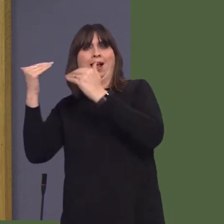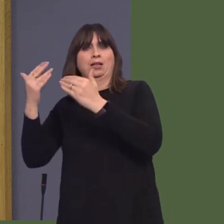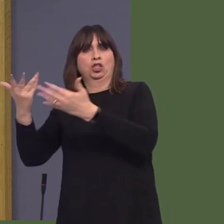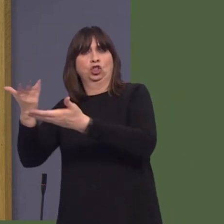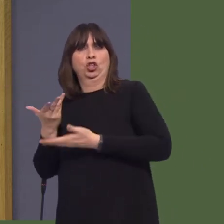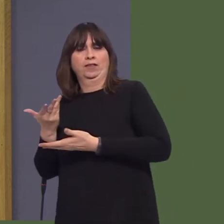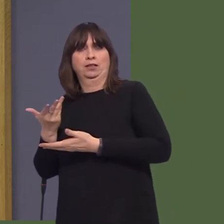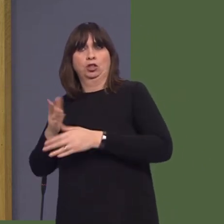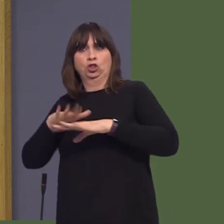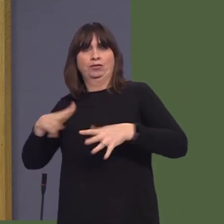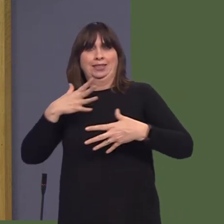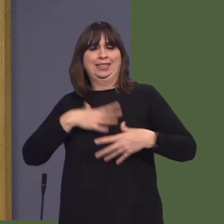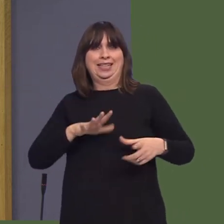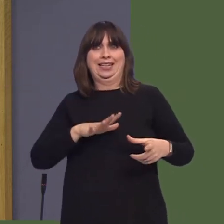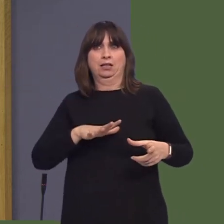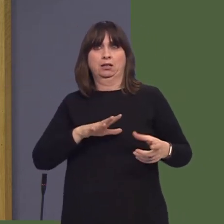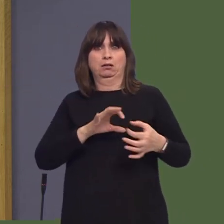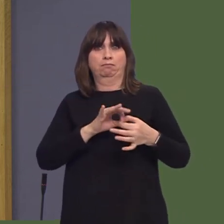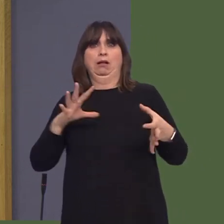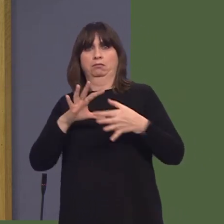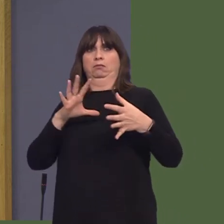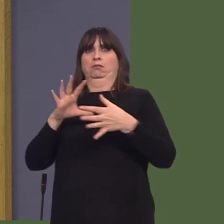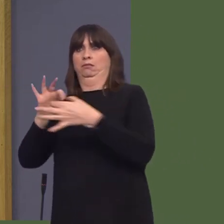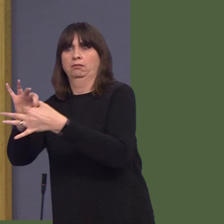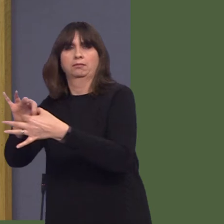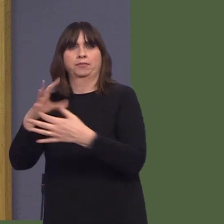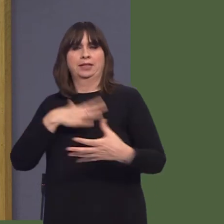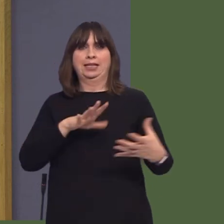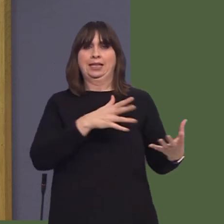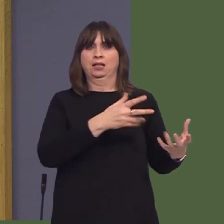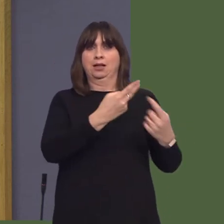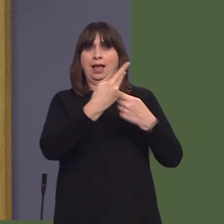has made, and a commitment that is made to creating up to 1,000 jobs in Wales and a sustainable green energy sector.